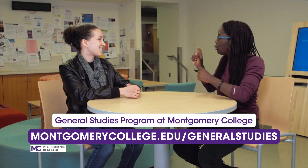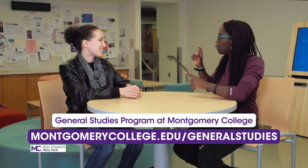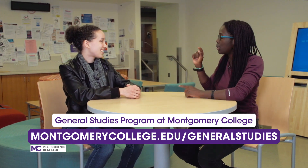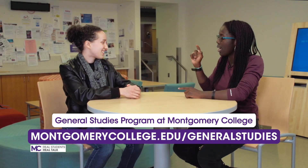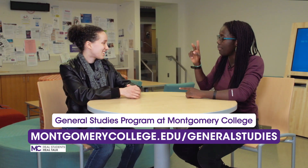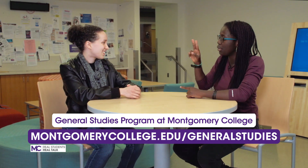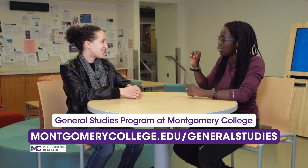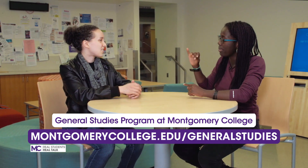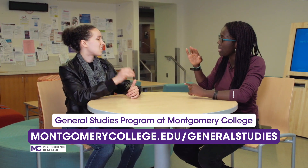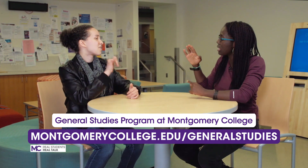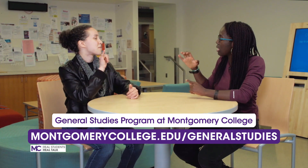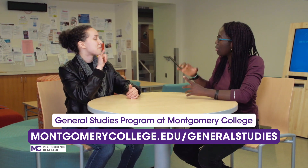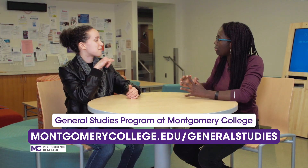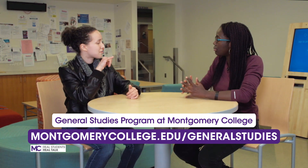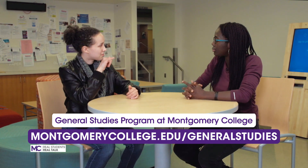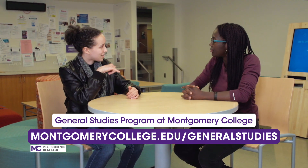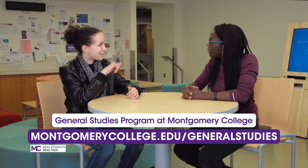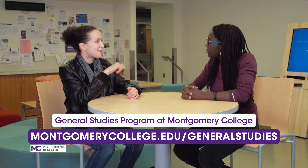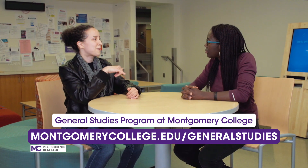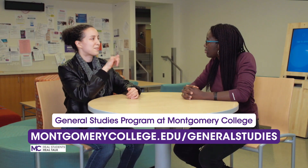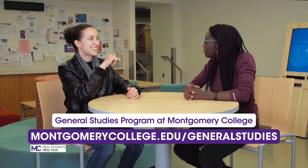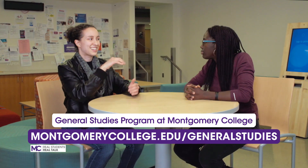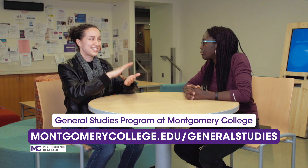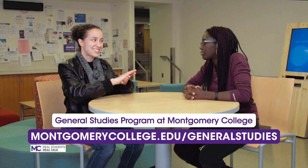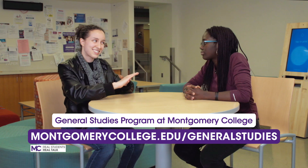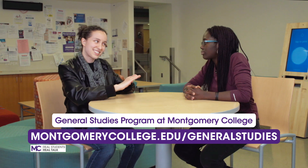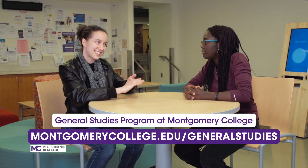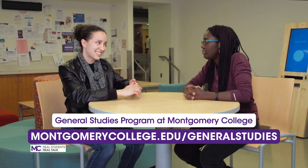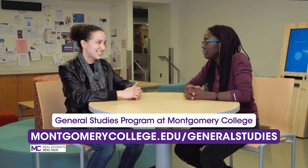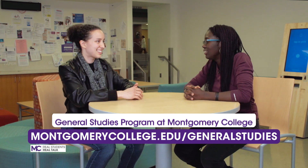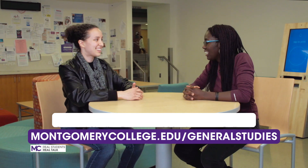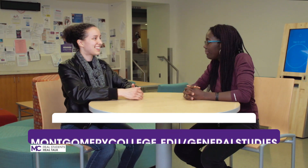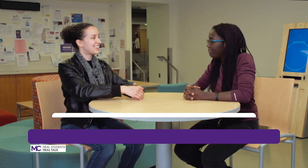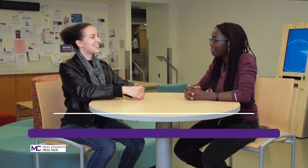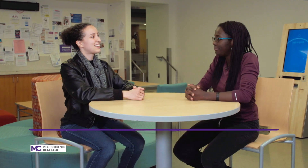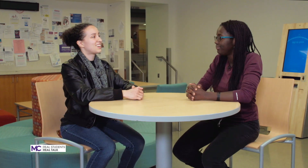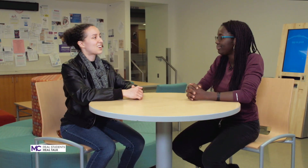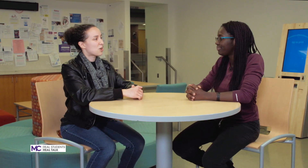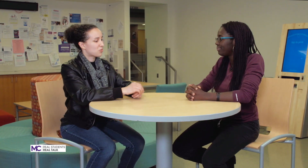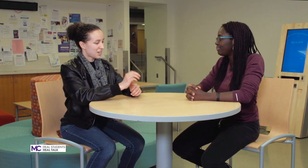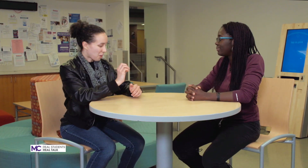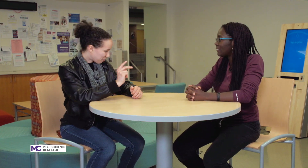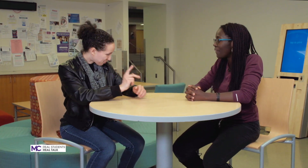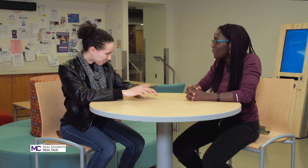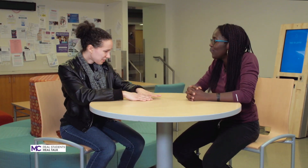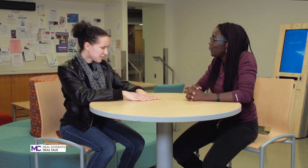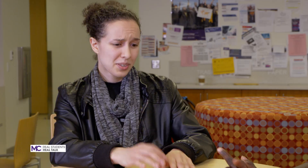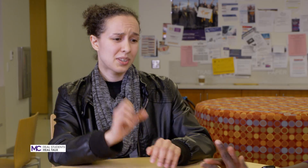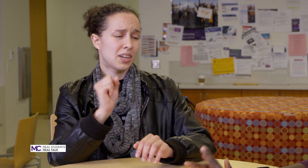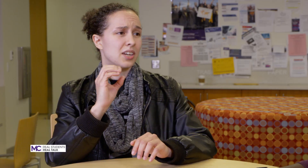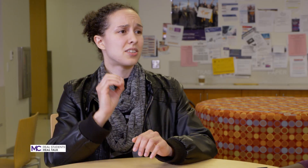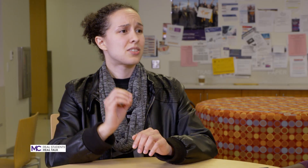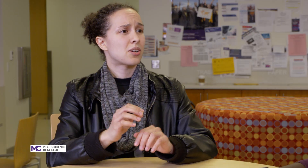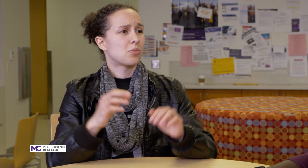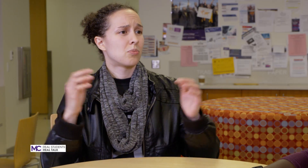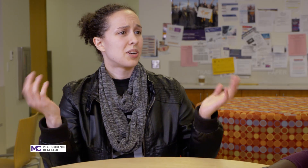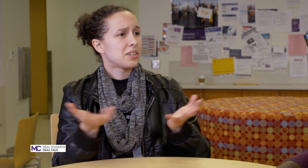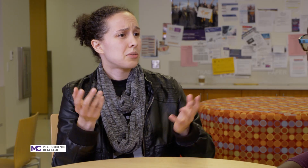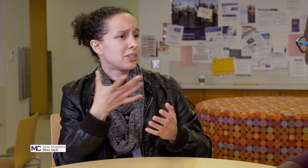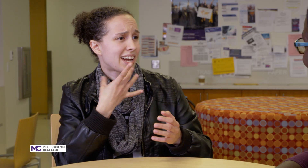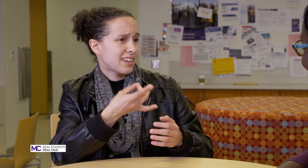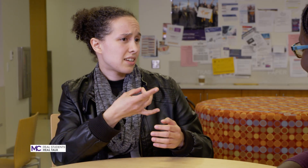UMBC Wow okay so what do you like about